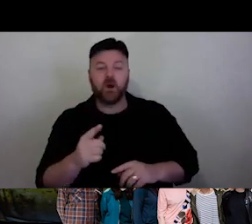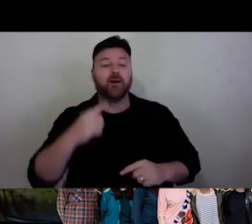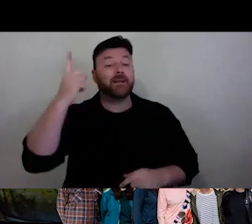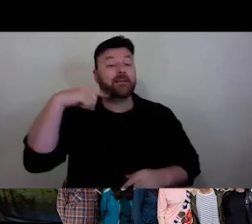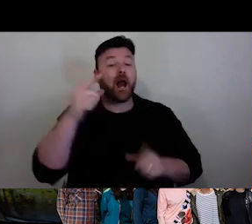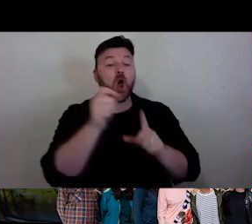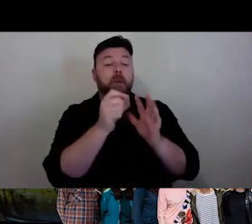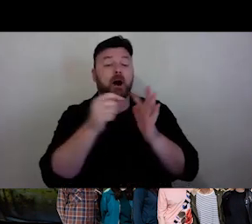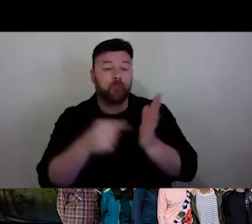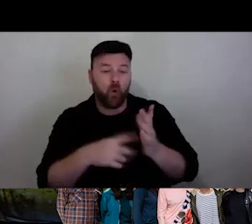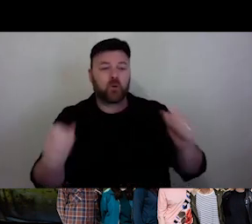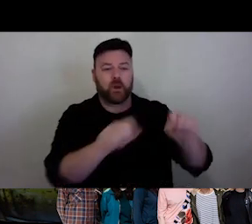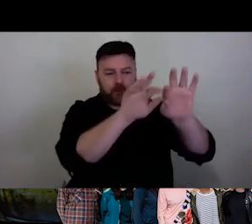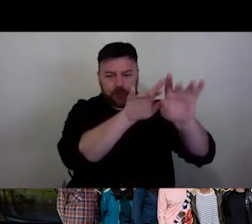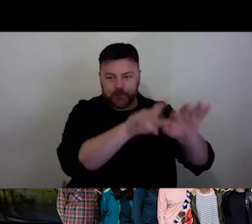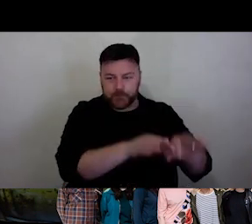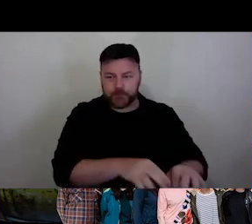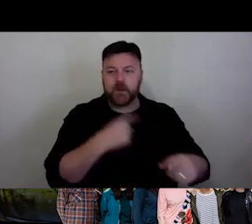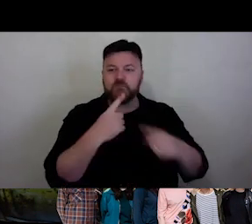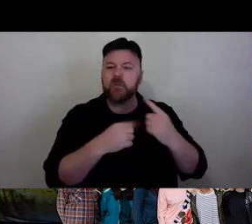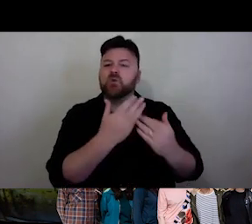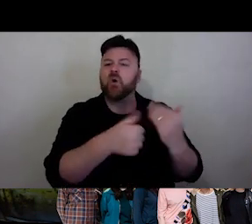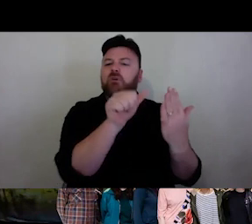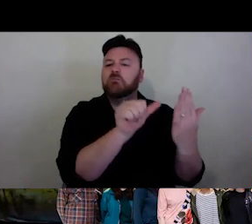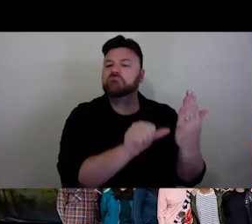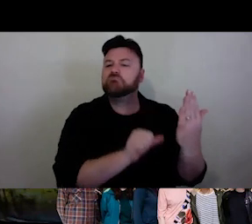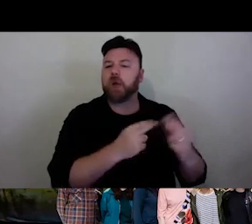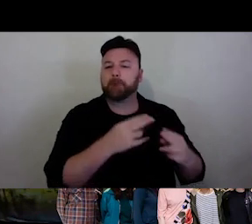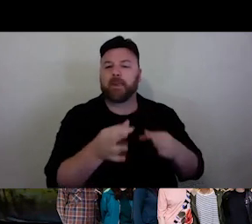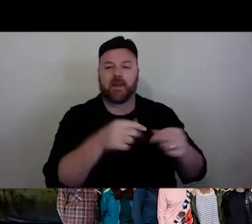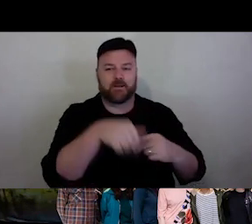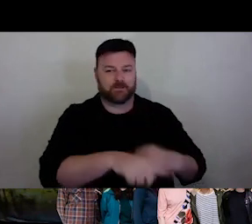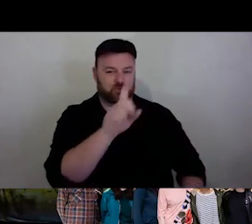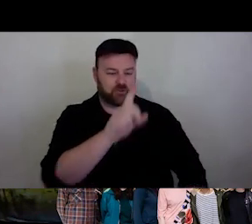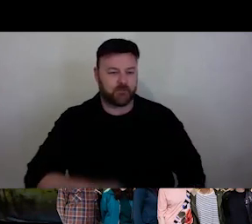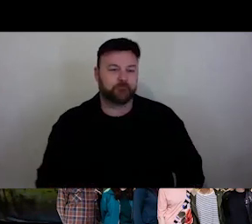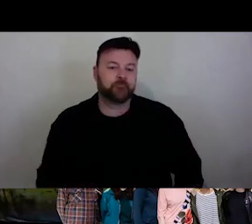There is a bunch of people standing on the set.